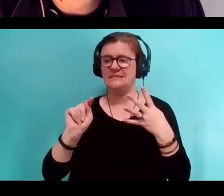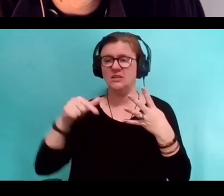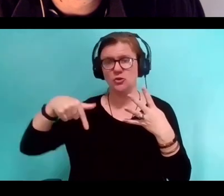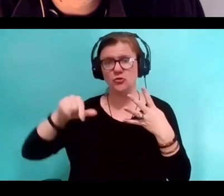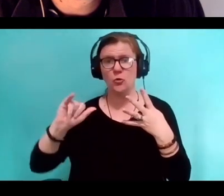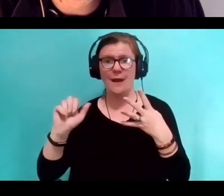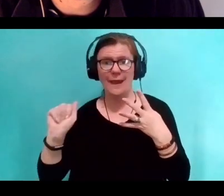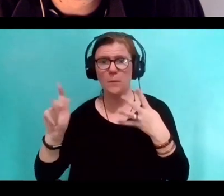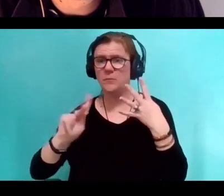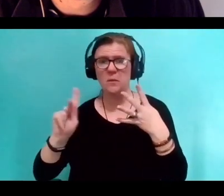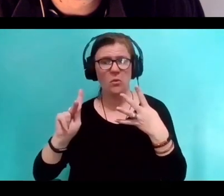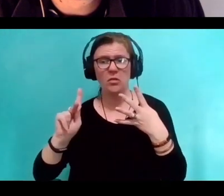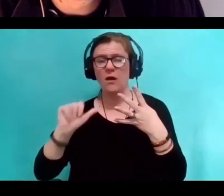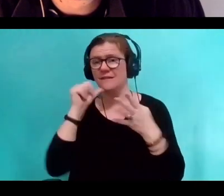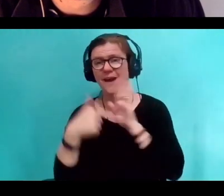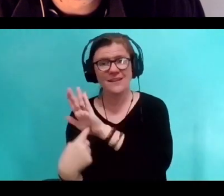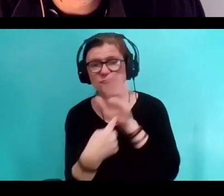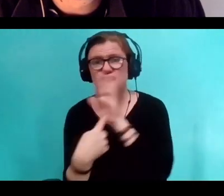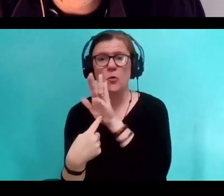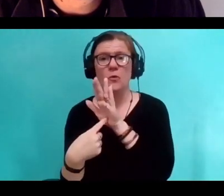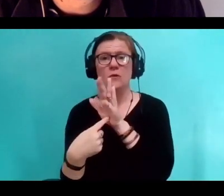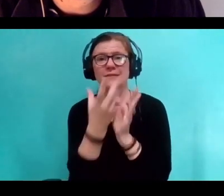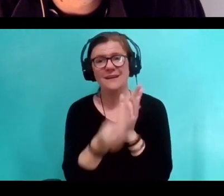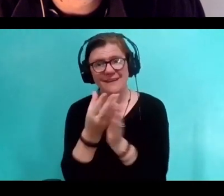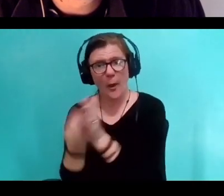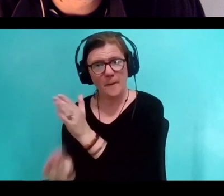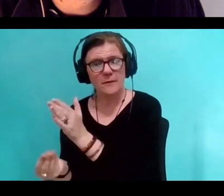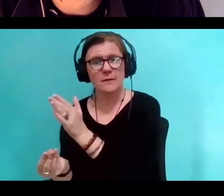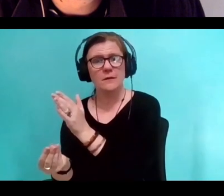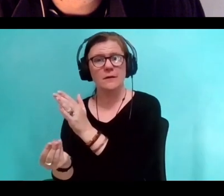people who experienced a lot of reasons for feeling unacceptable.